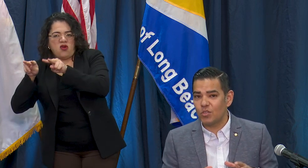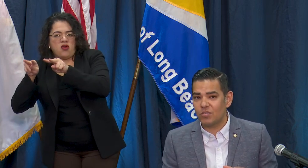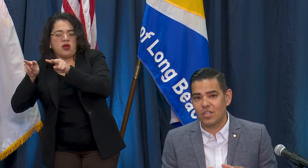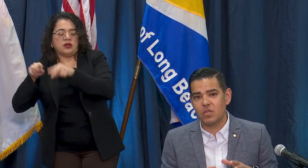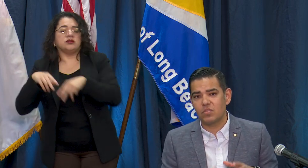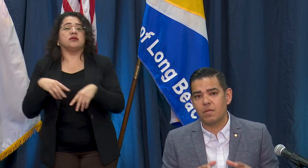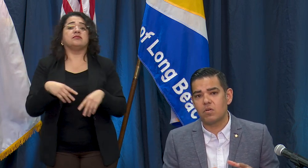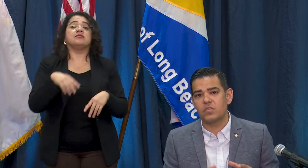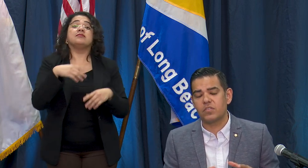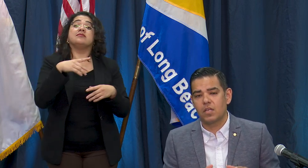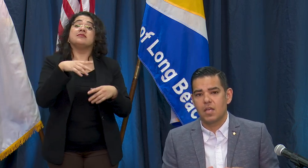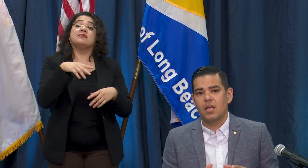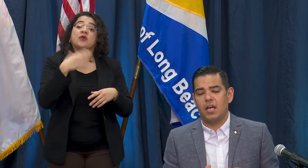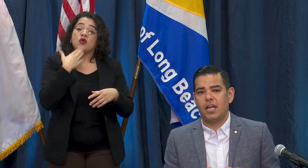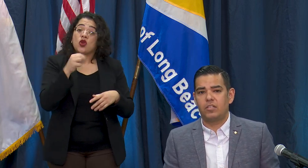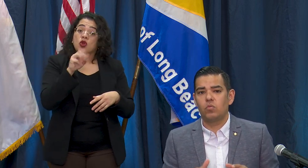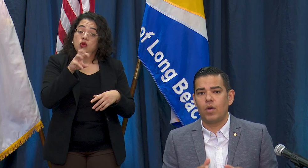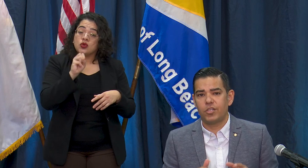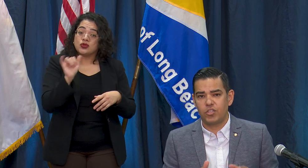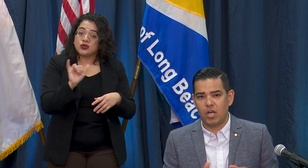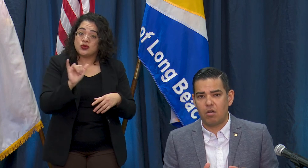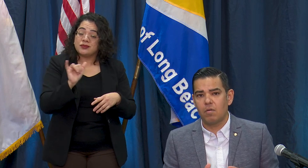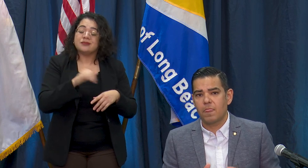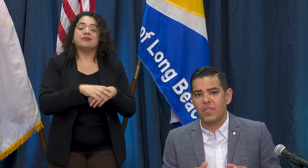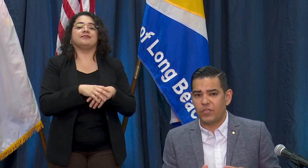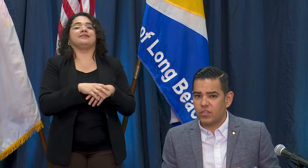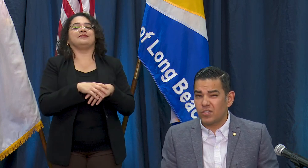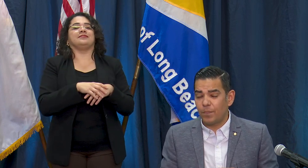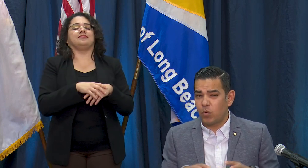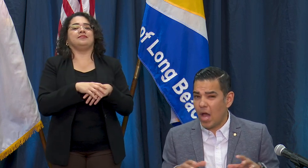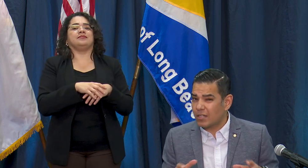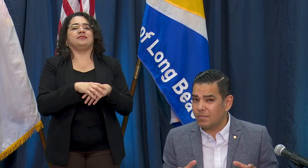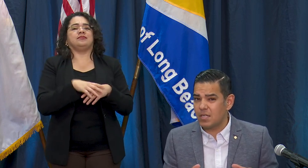news in those numbers. I do want to share that this is an approximate number